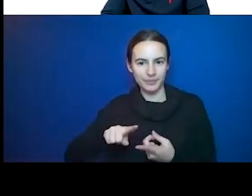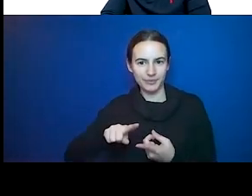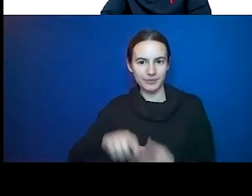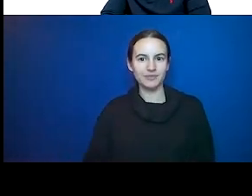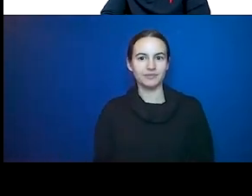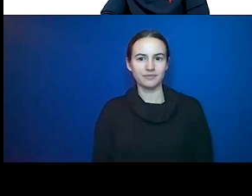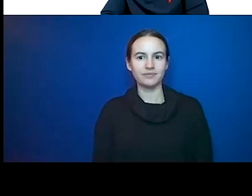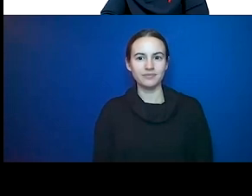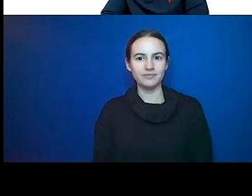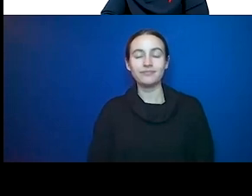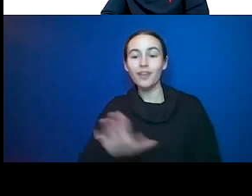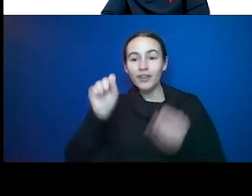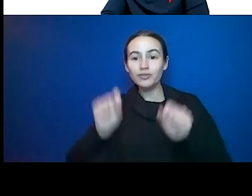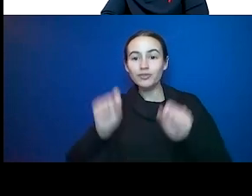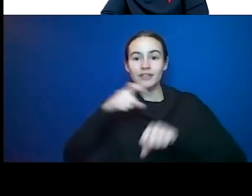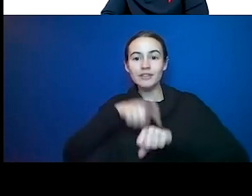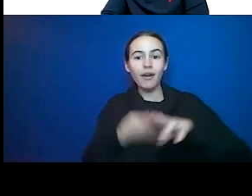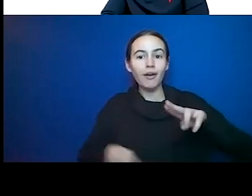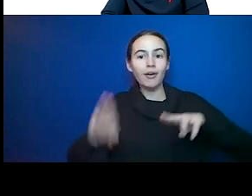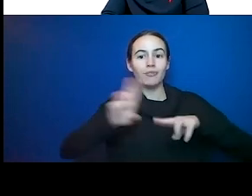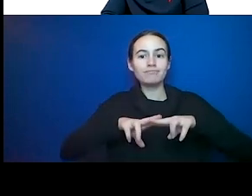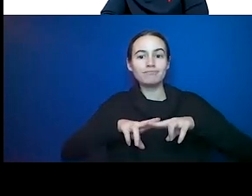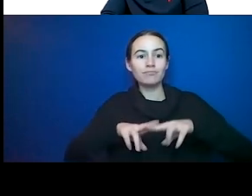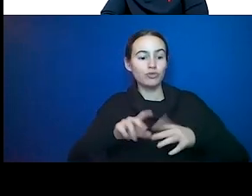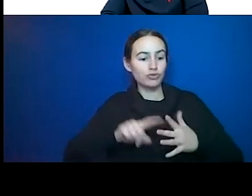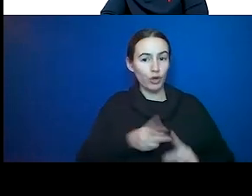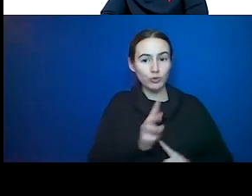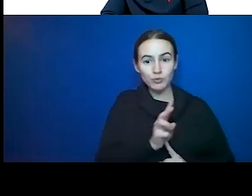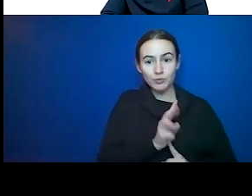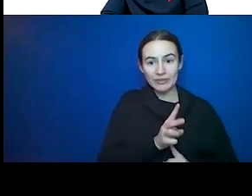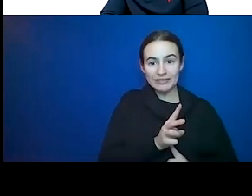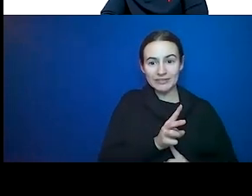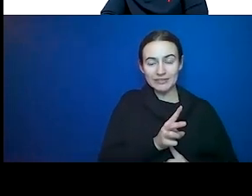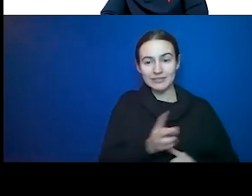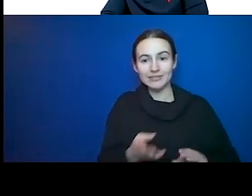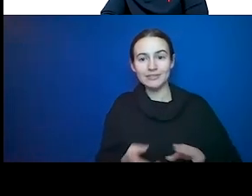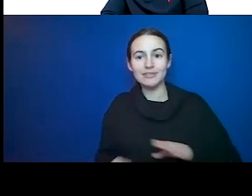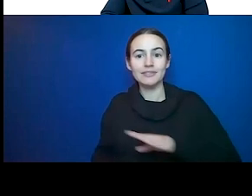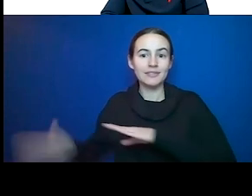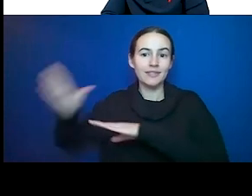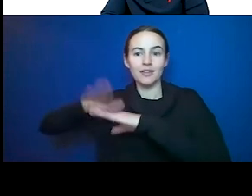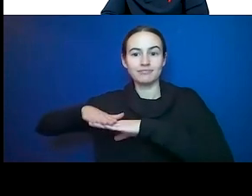minutes to 30 and 40 minutes. We